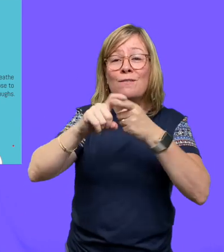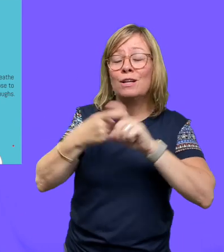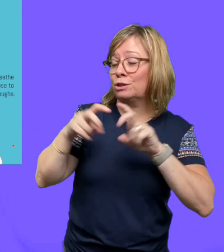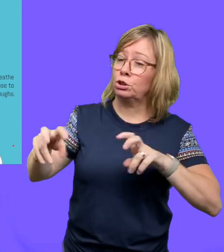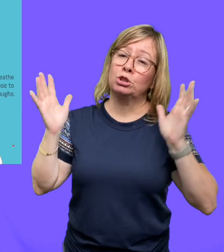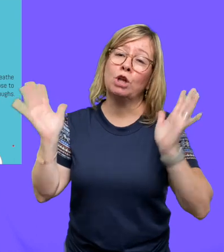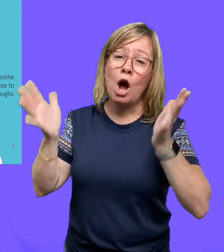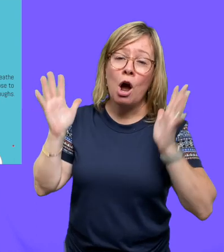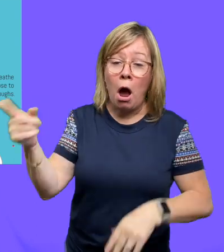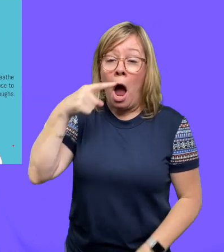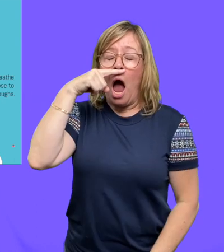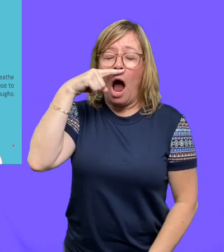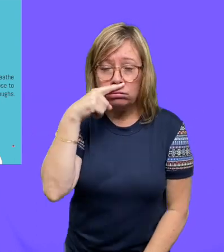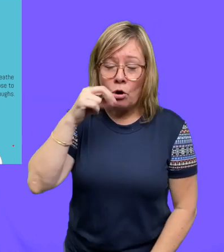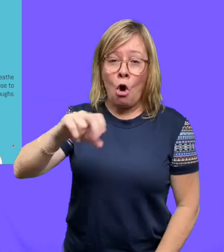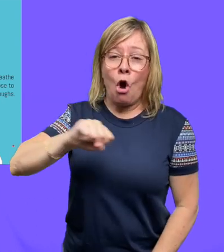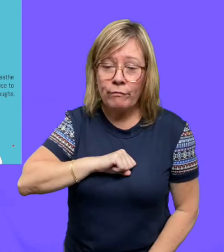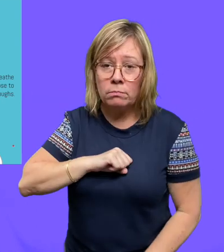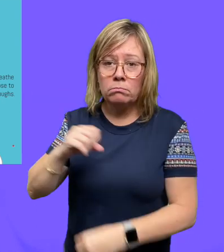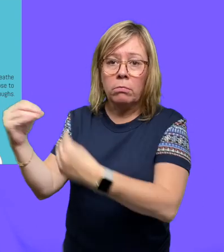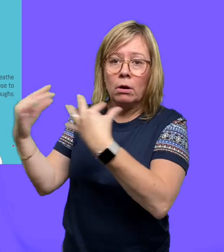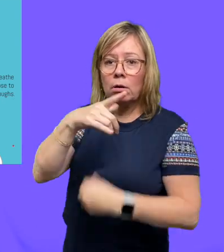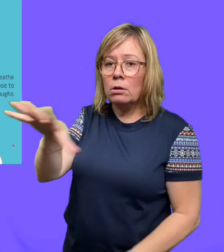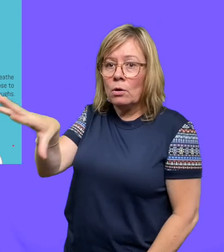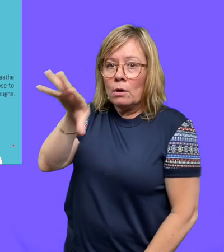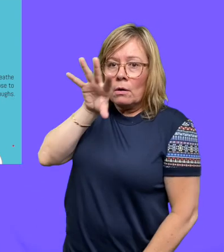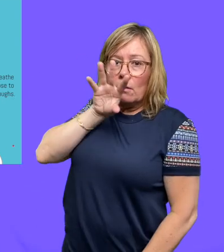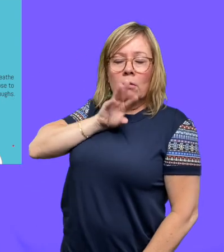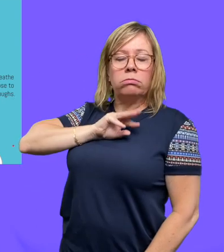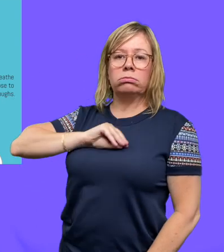while chatting with a friend your friend coughs or sneezes and you breathe in